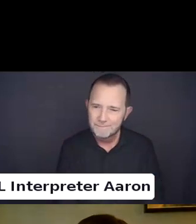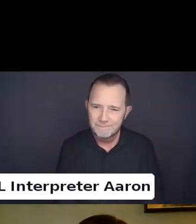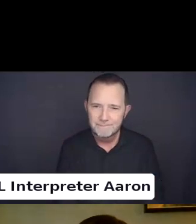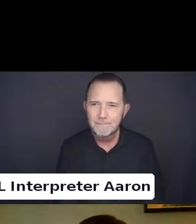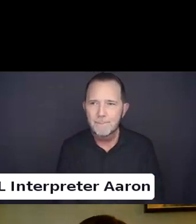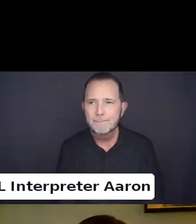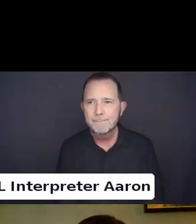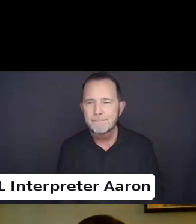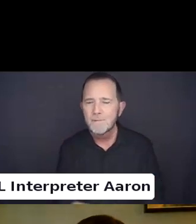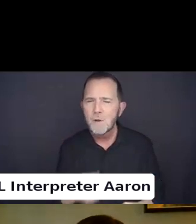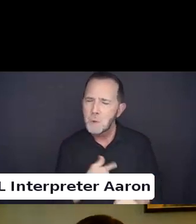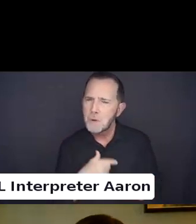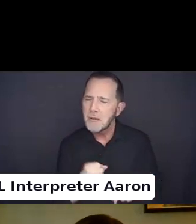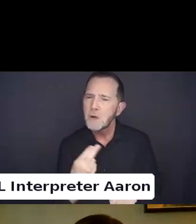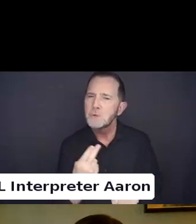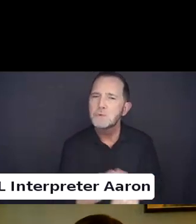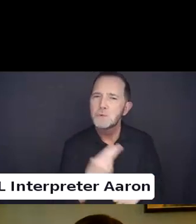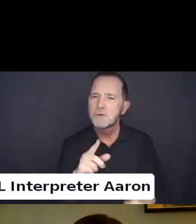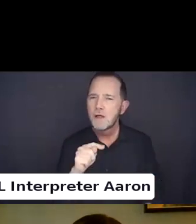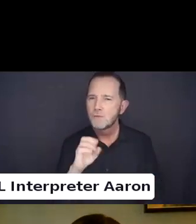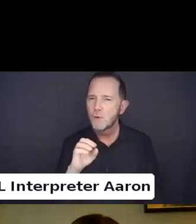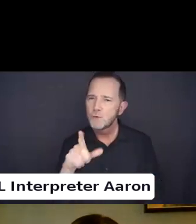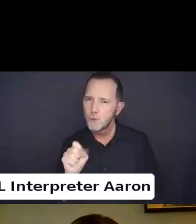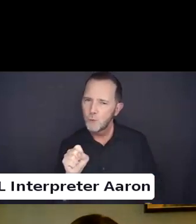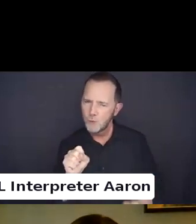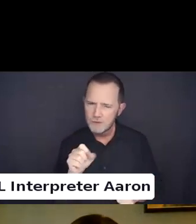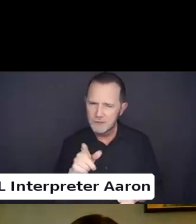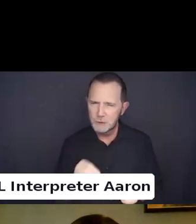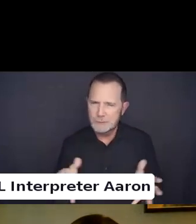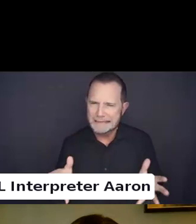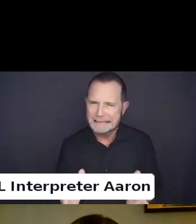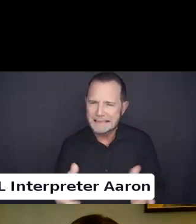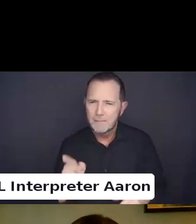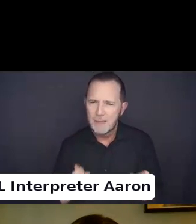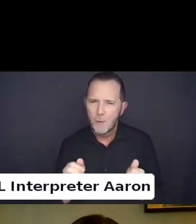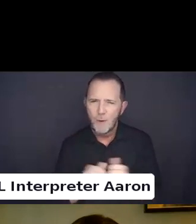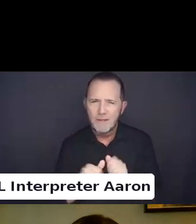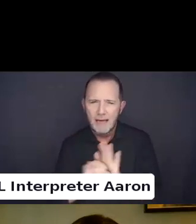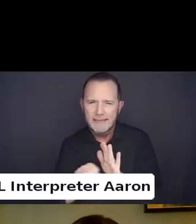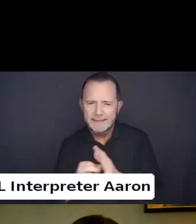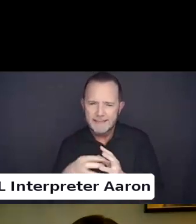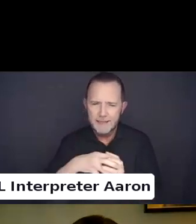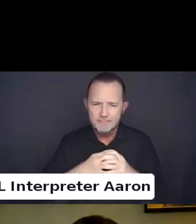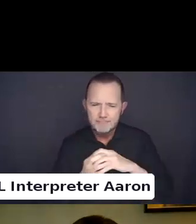We can use these tools to work in intersectional spaces. But really. You know.